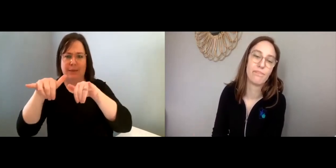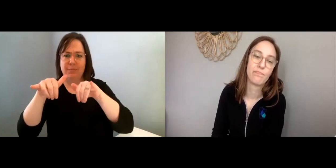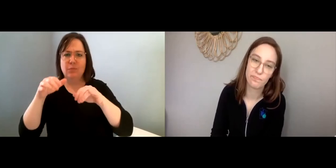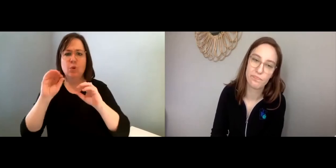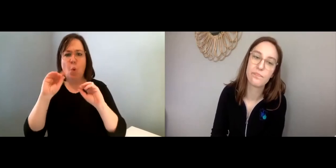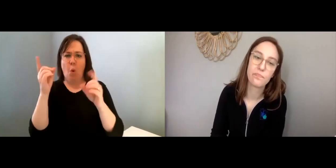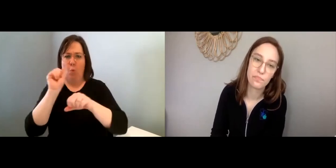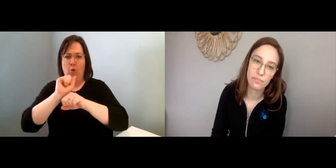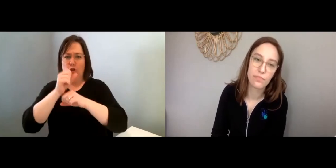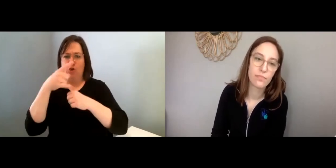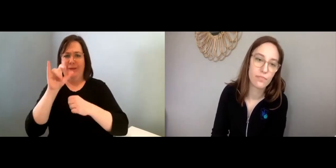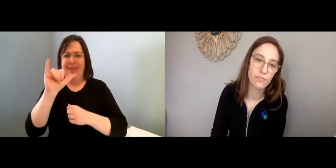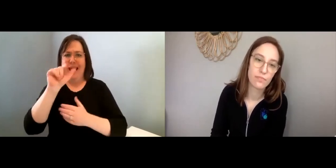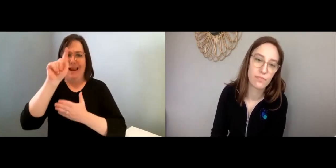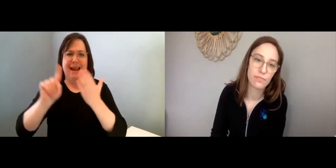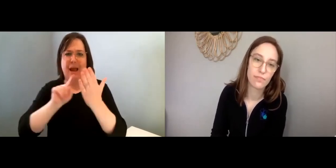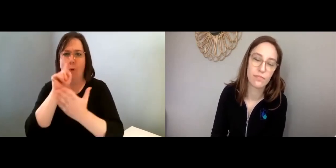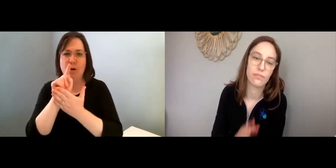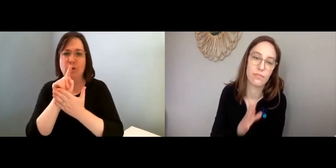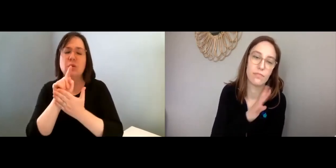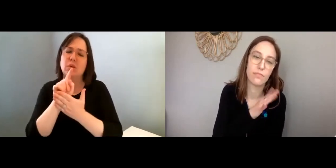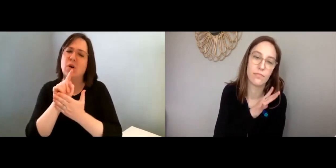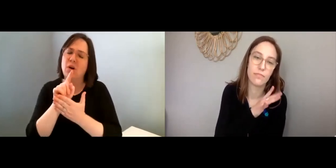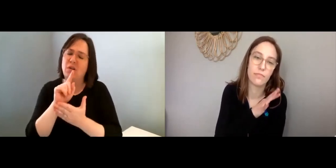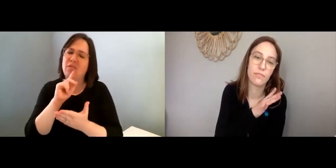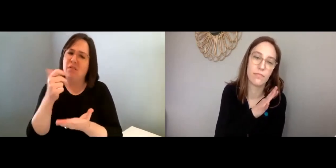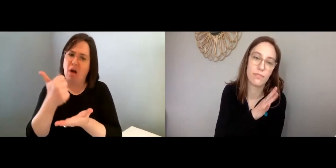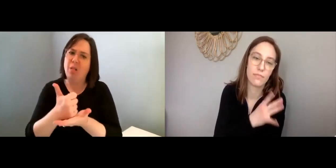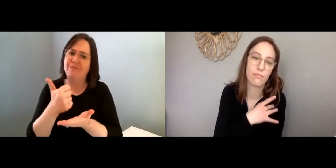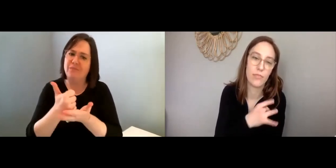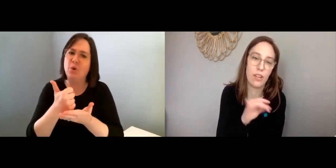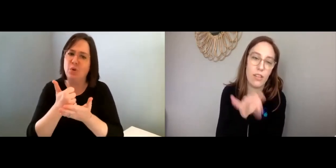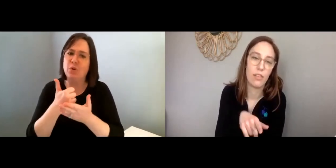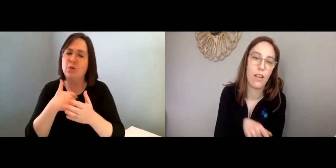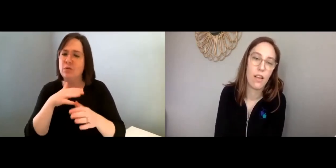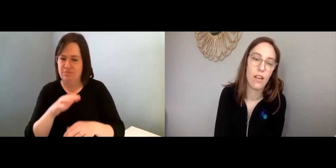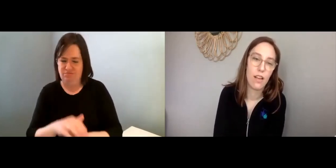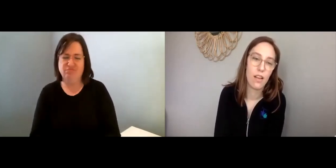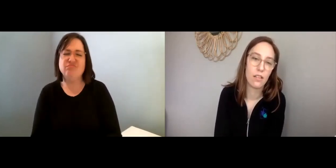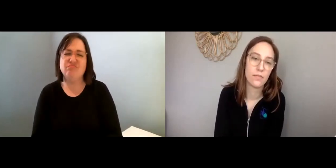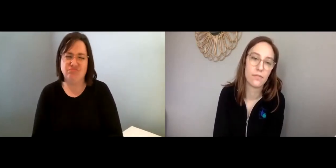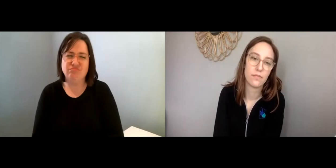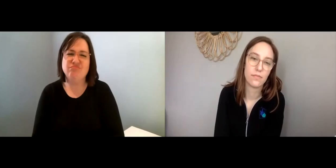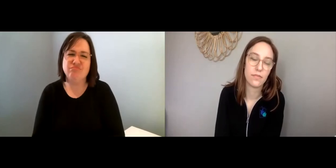Lisa: That period of time was the same for everyone, no one ever worked during that hour. So that’s just been really helpful.